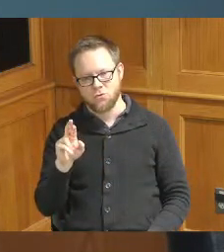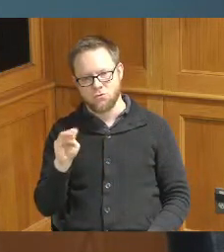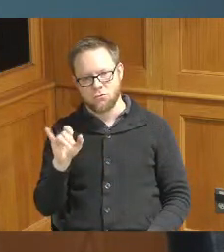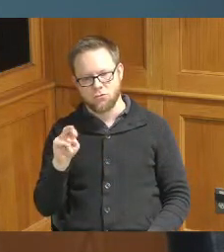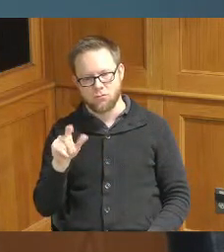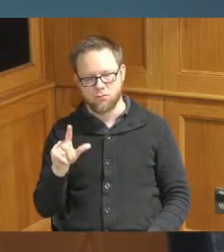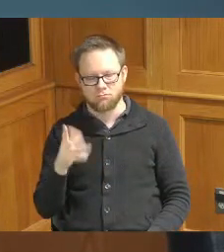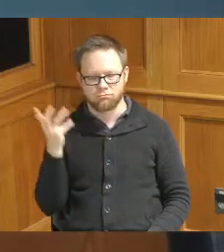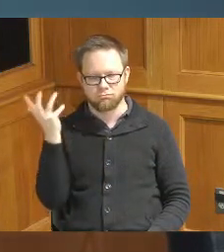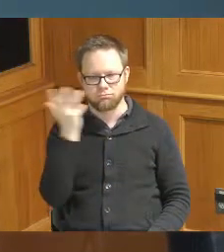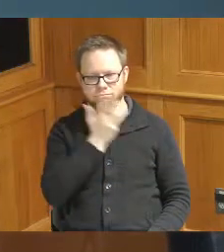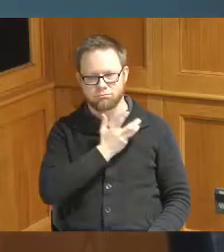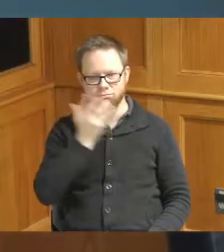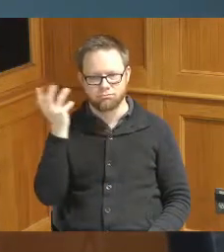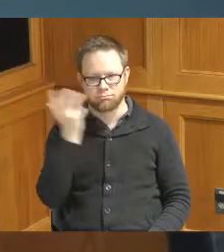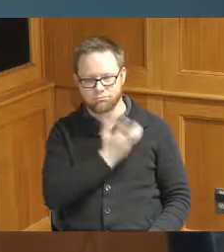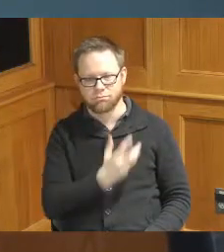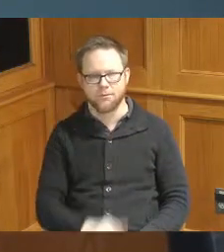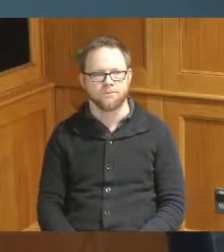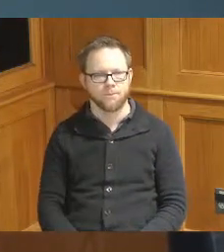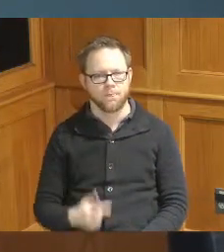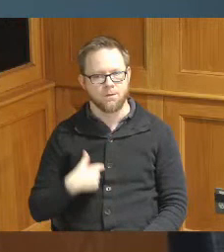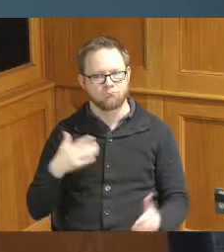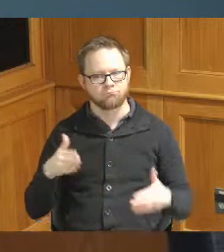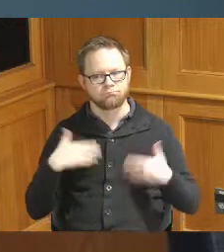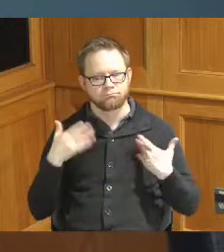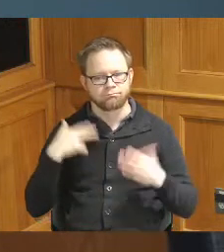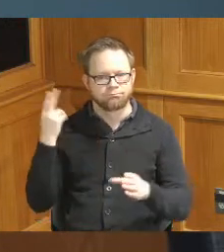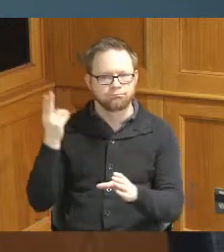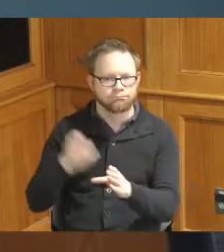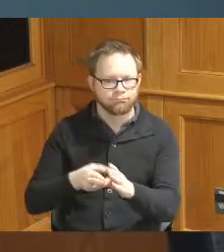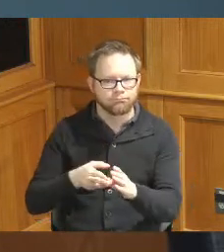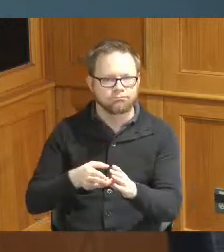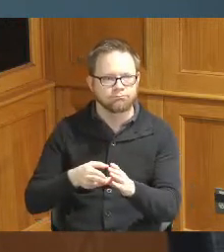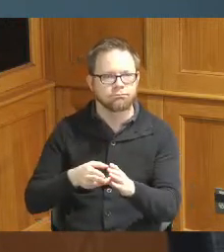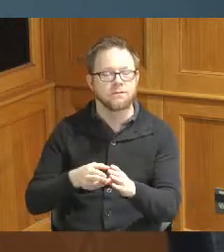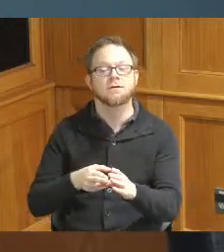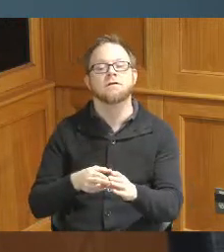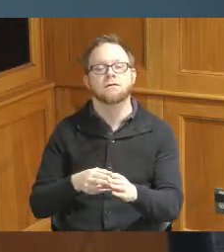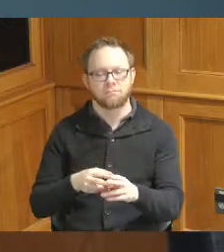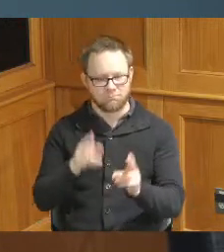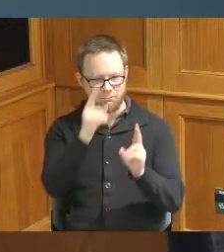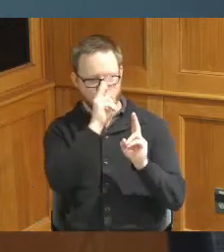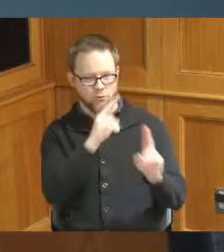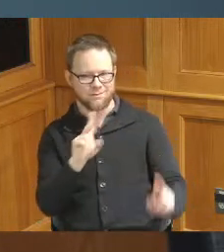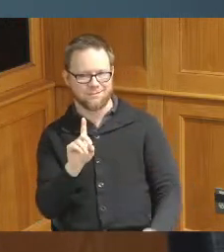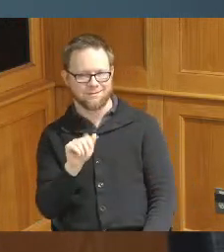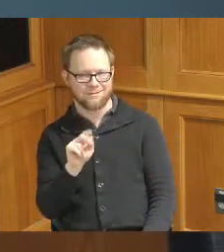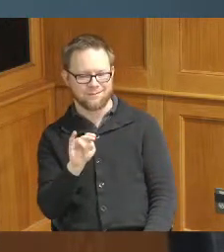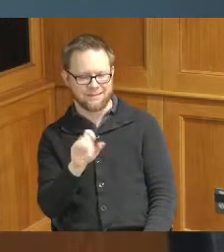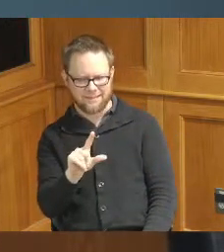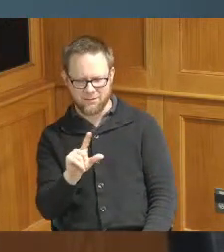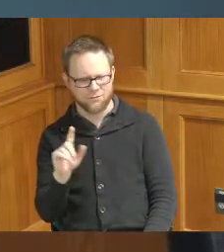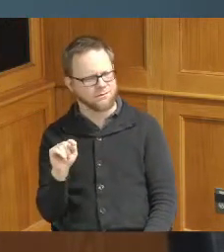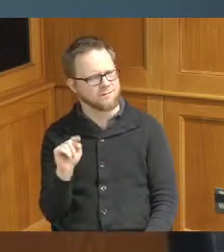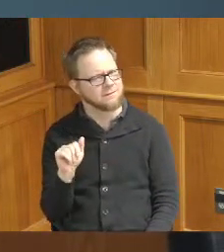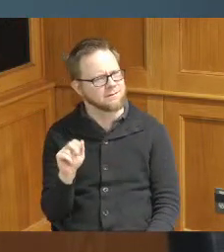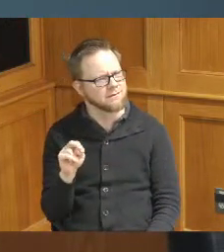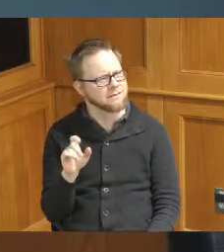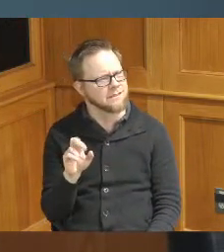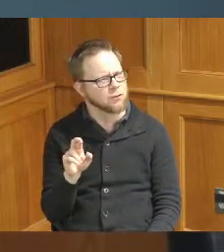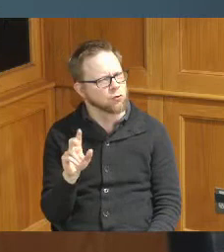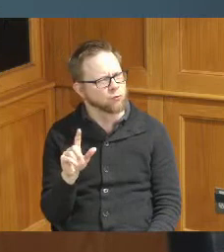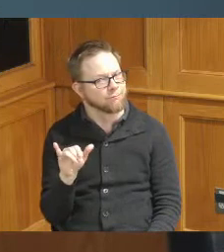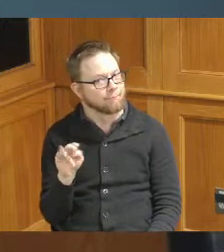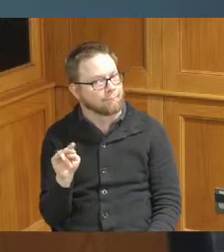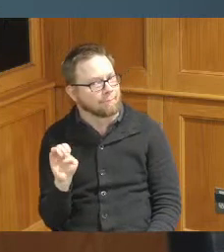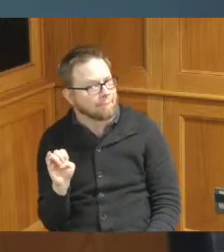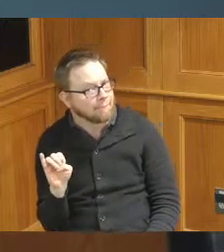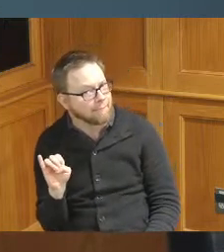and so I was happy to join The Honorable Daniel I think it's Tanger Leany who was the Governor